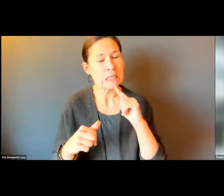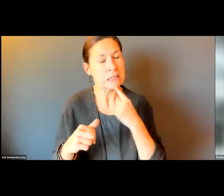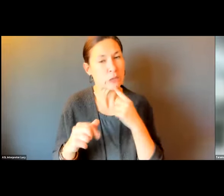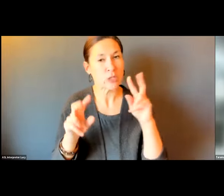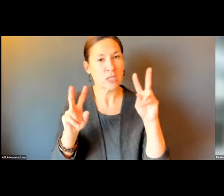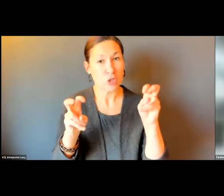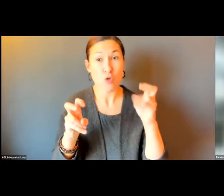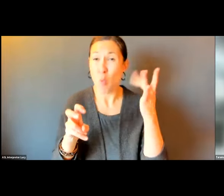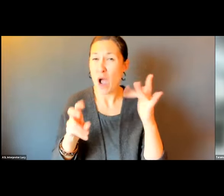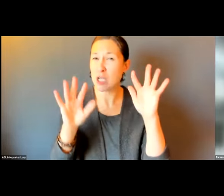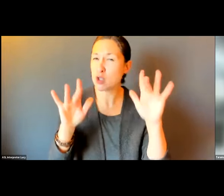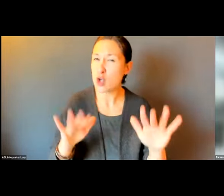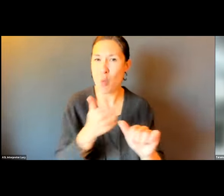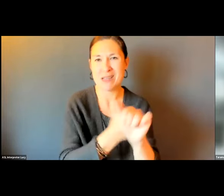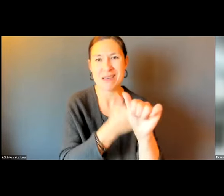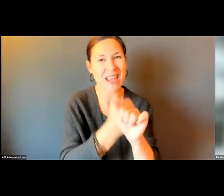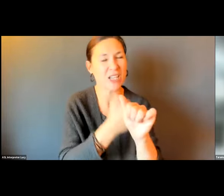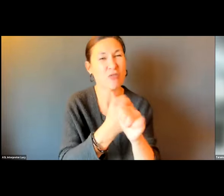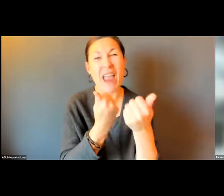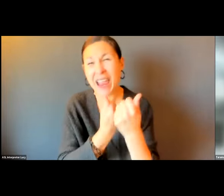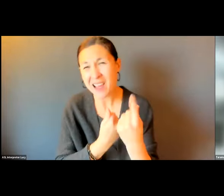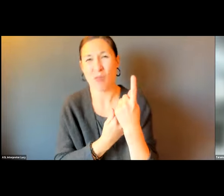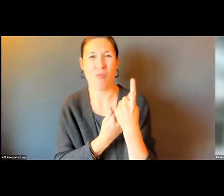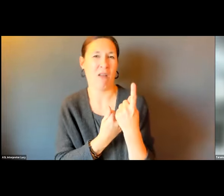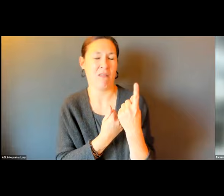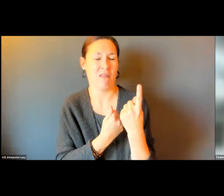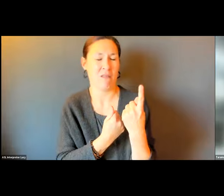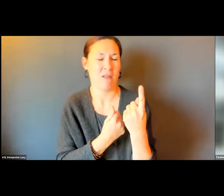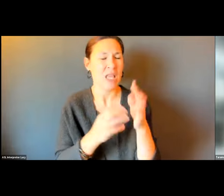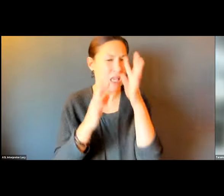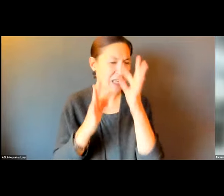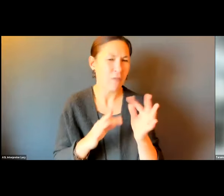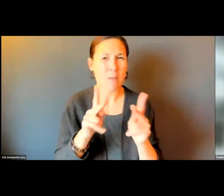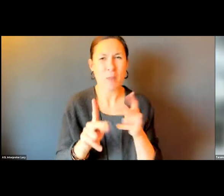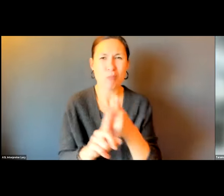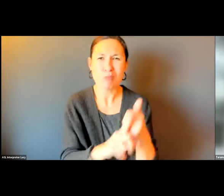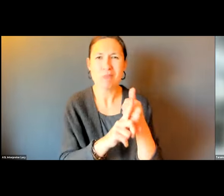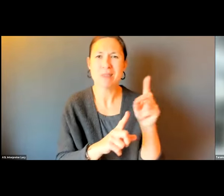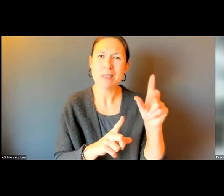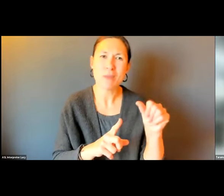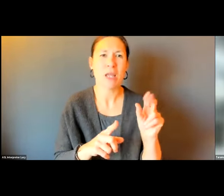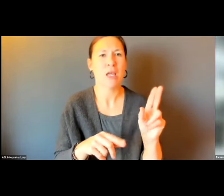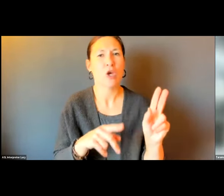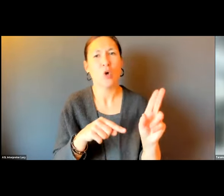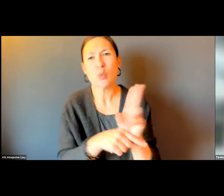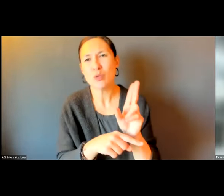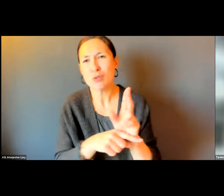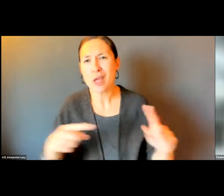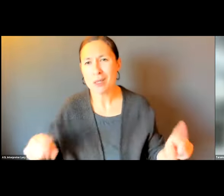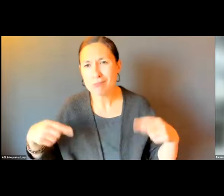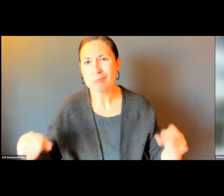EXECUTIVE BOARD. TWO COMMENTS. THIS IS A SERIOUS ISSUE. SNOW IS DANGEROUS. DANGEROUS FOR EVERYONE. ESPECIALLY DANGEROUS FOR